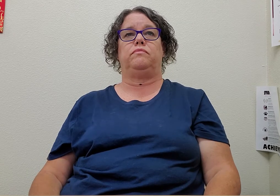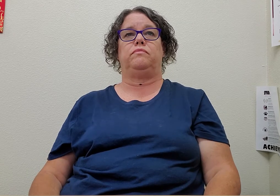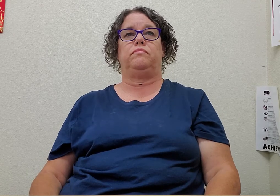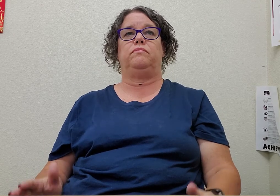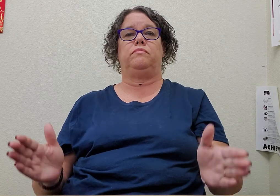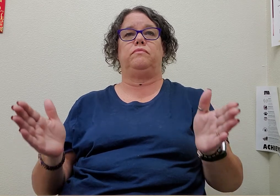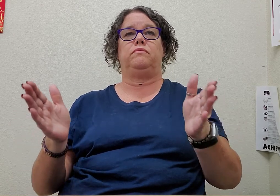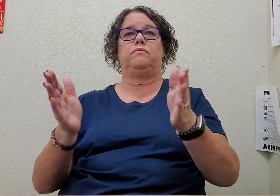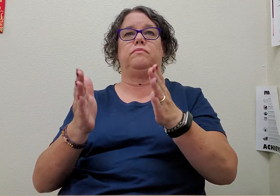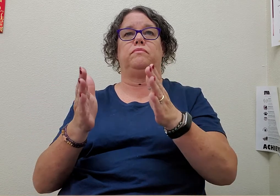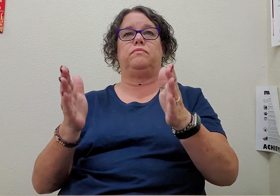small